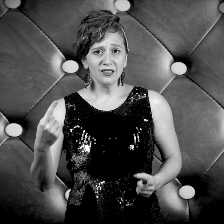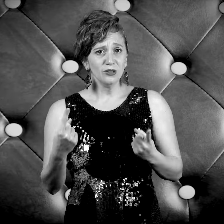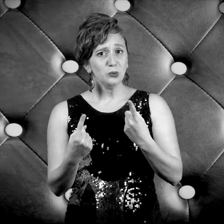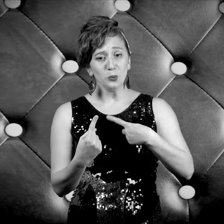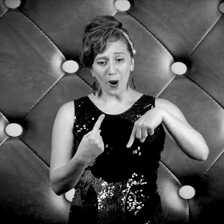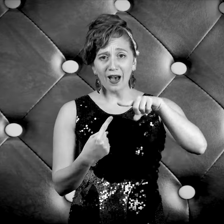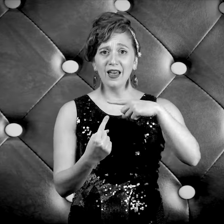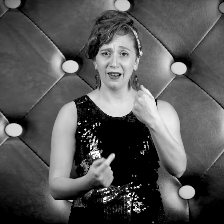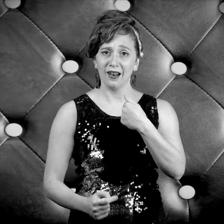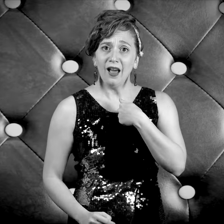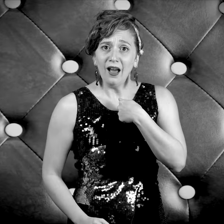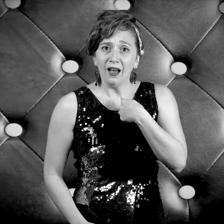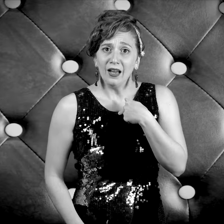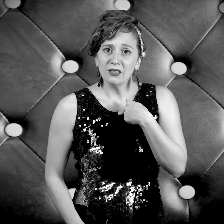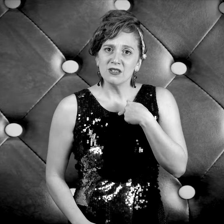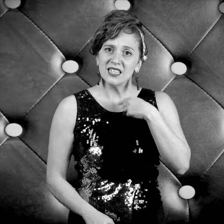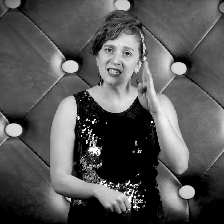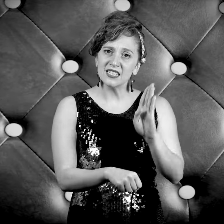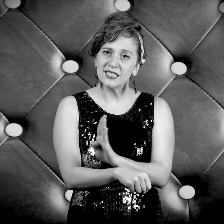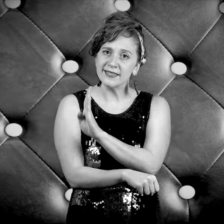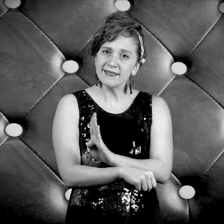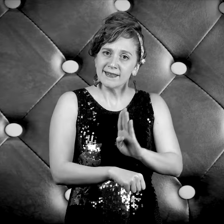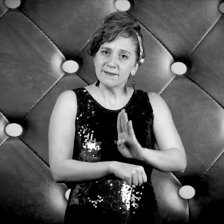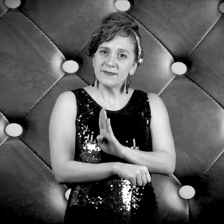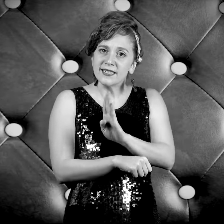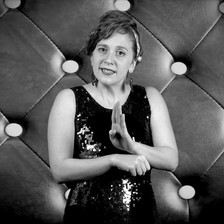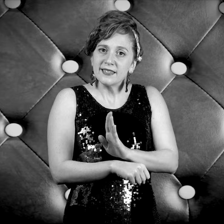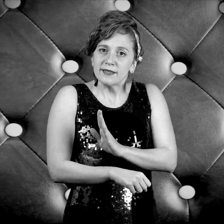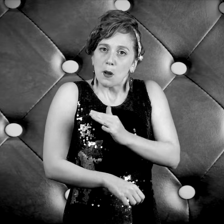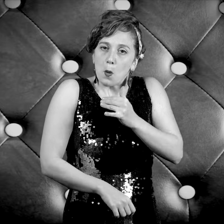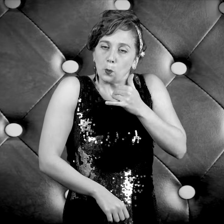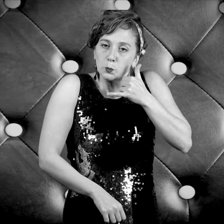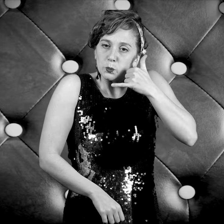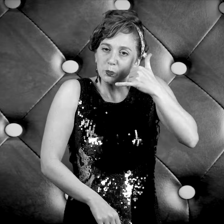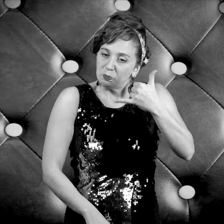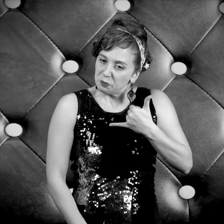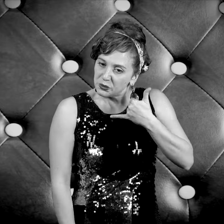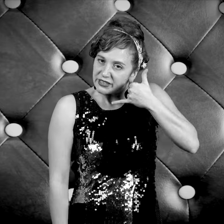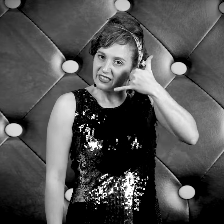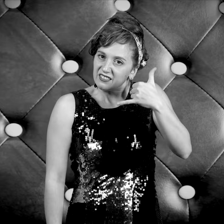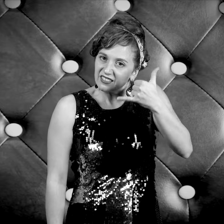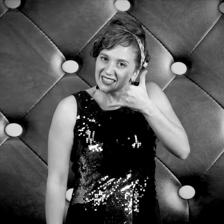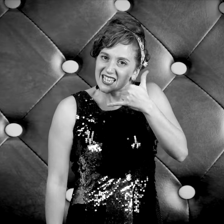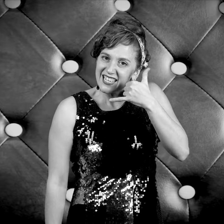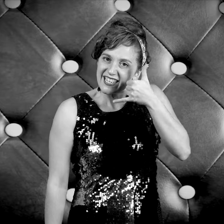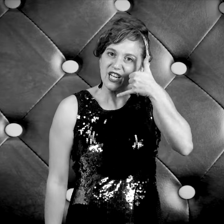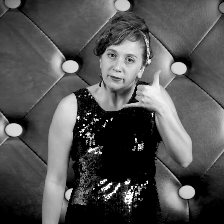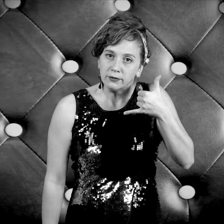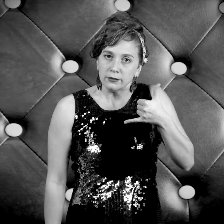While I was keeping busy